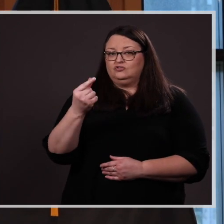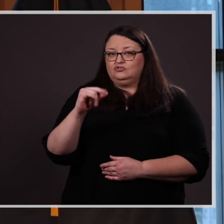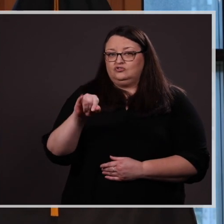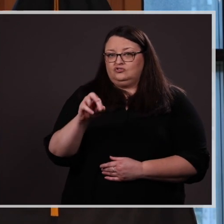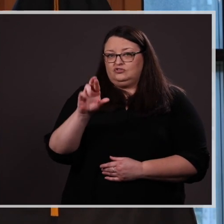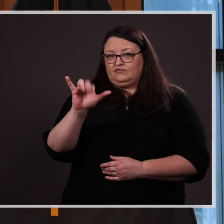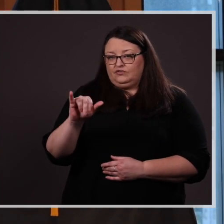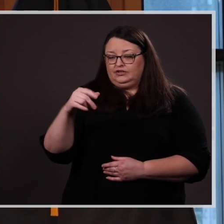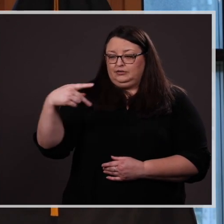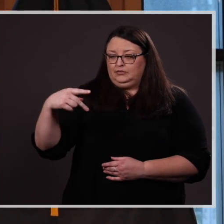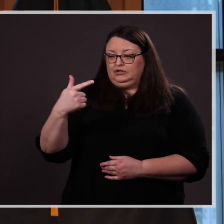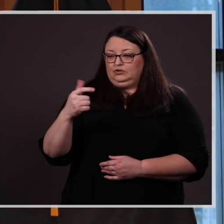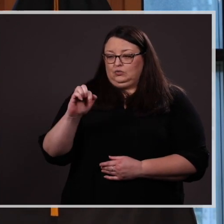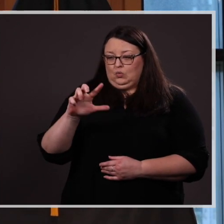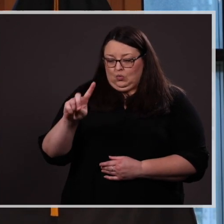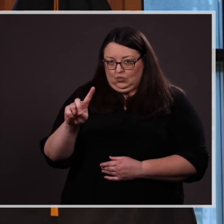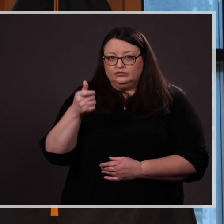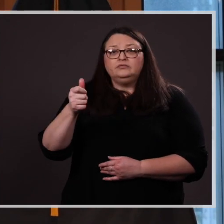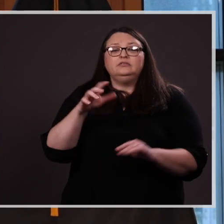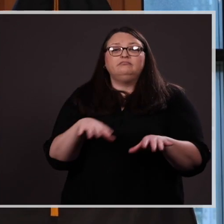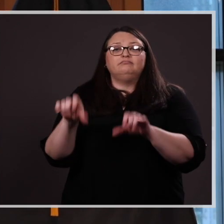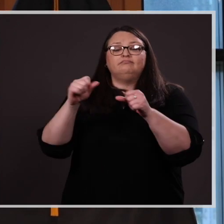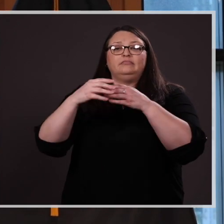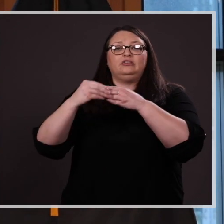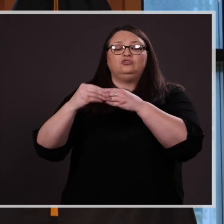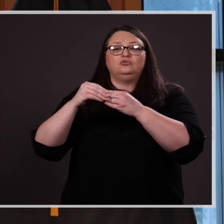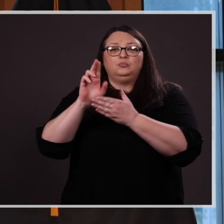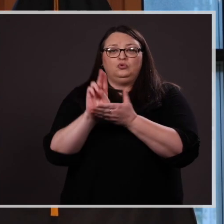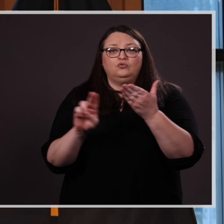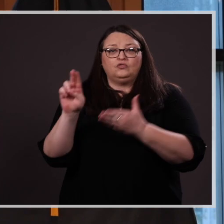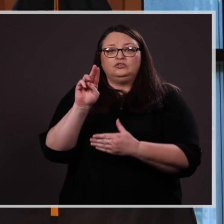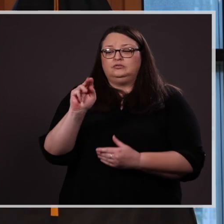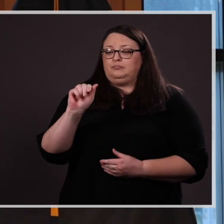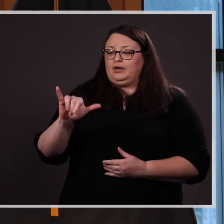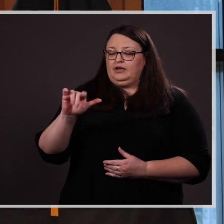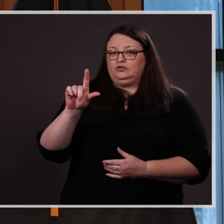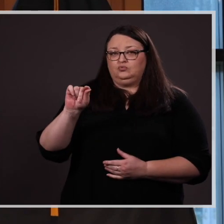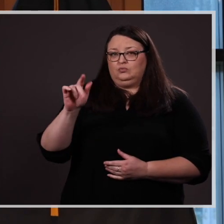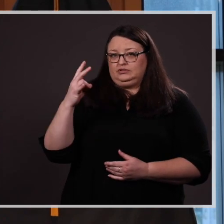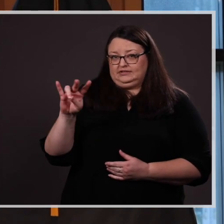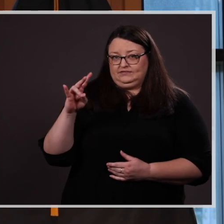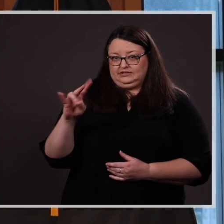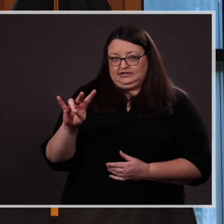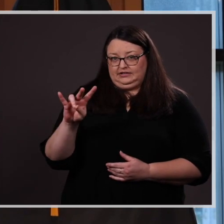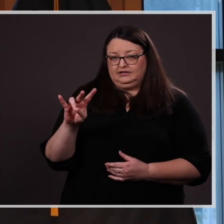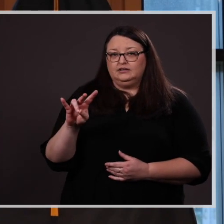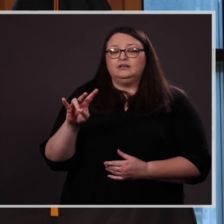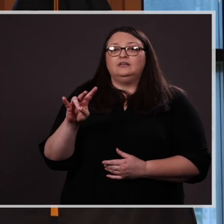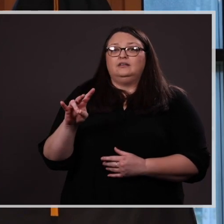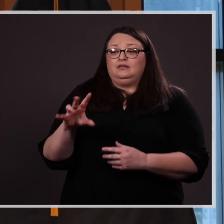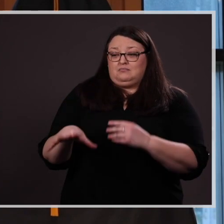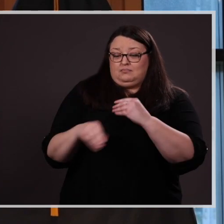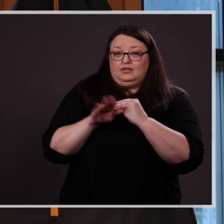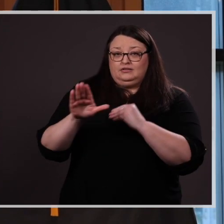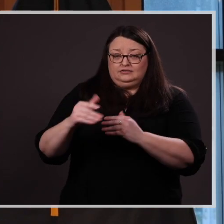took on leadership of our university in May 2017, in addition to his responsibilities